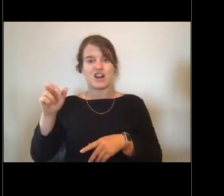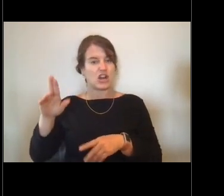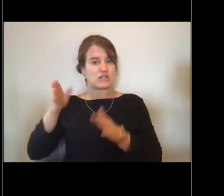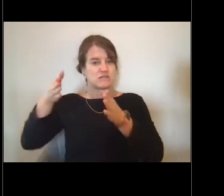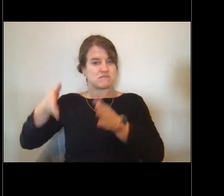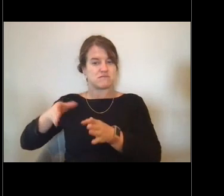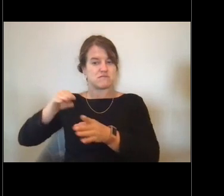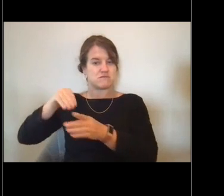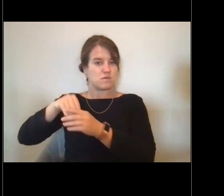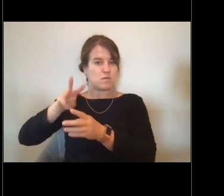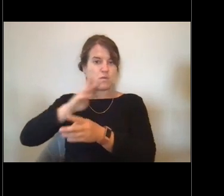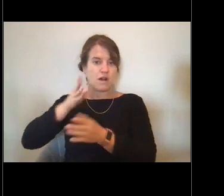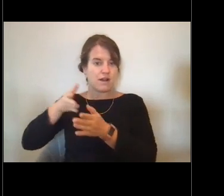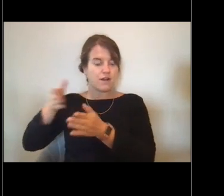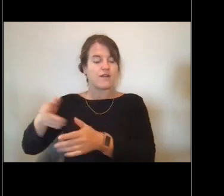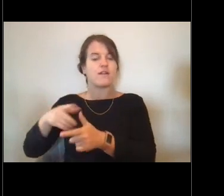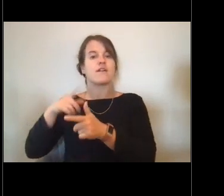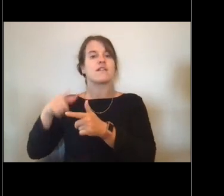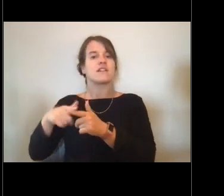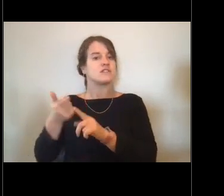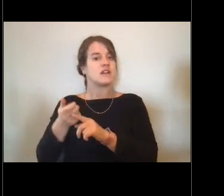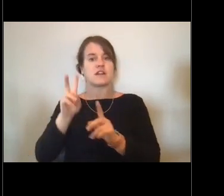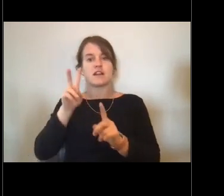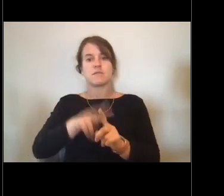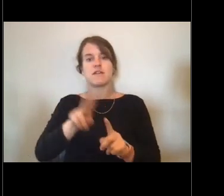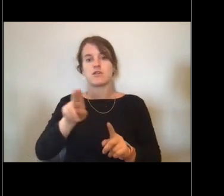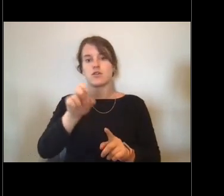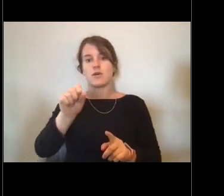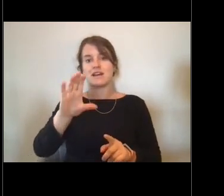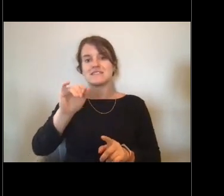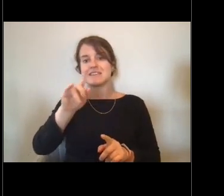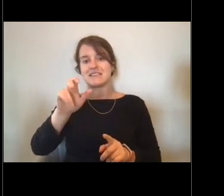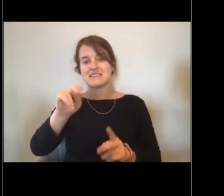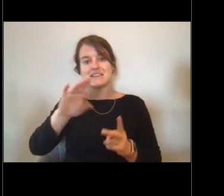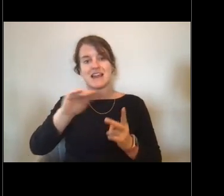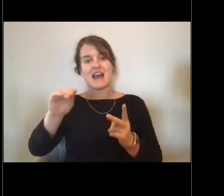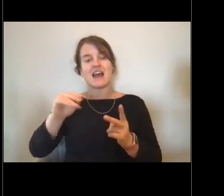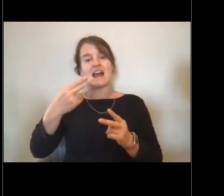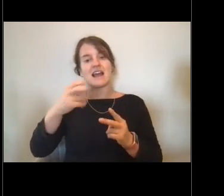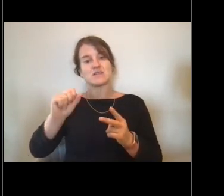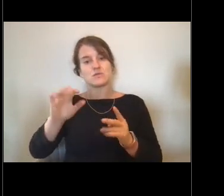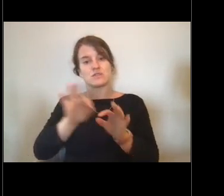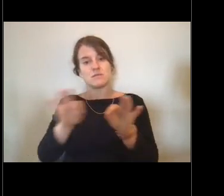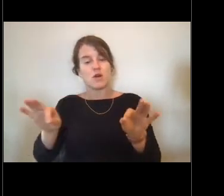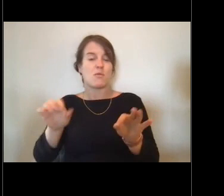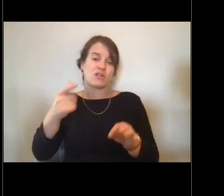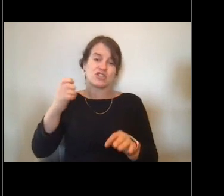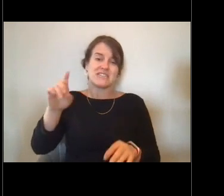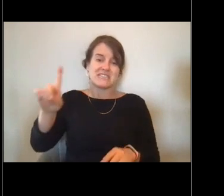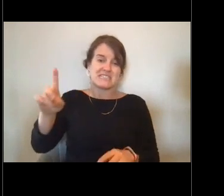and you have a high school diploma or a GED. So that's another way to get to work out on the ships